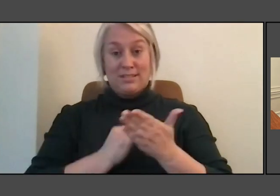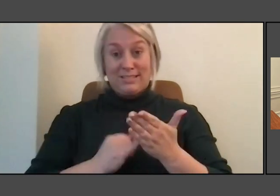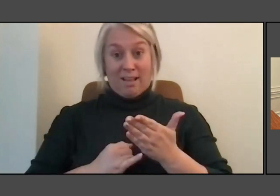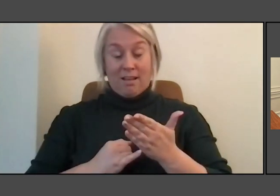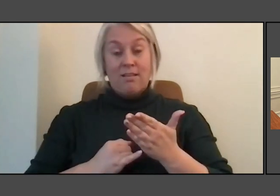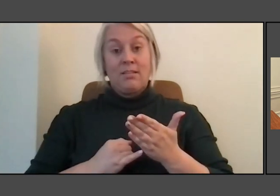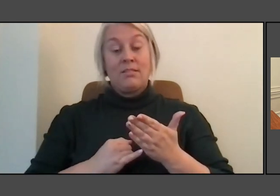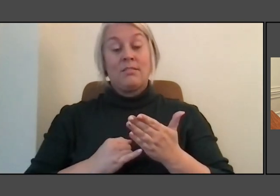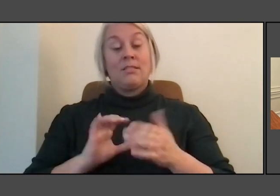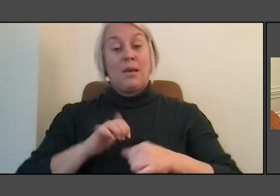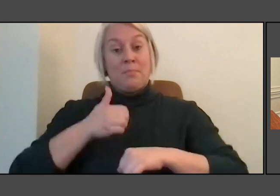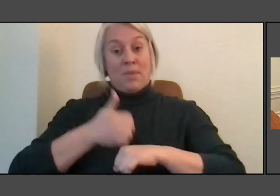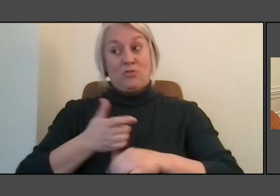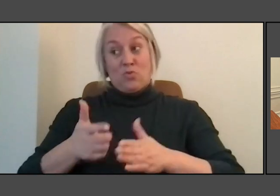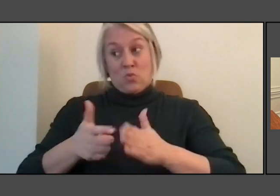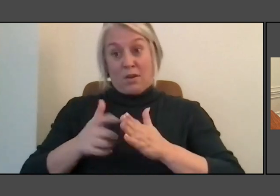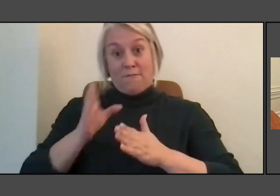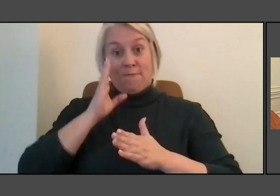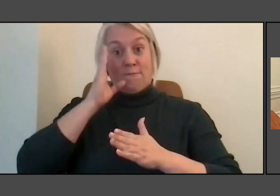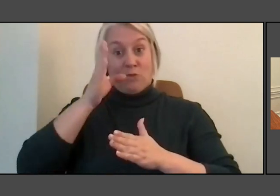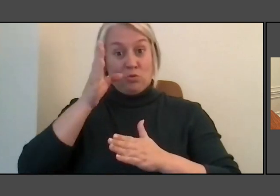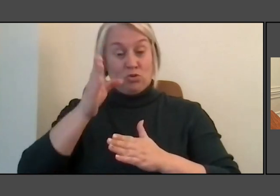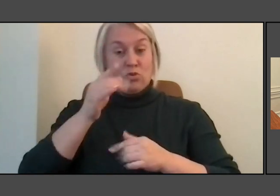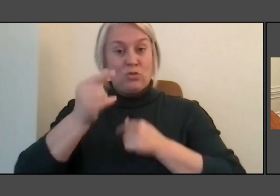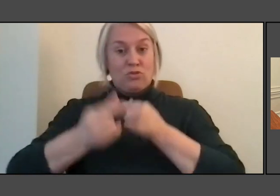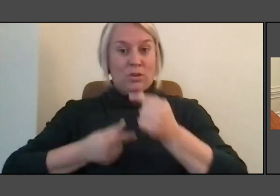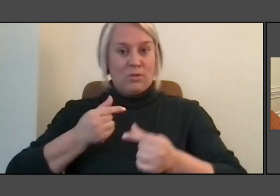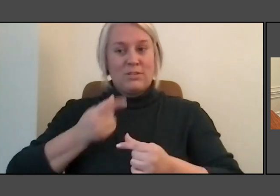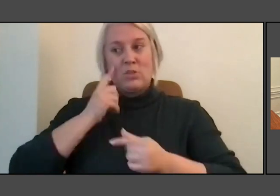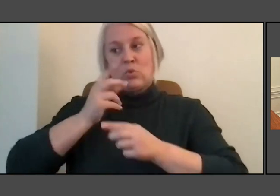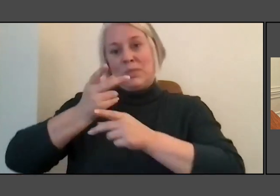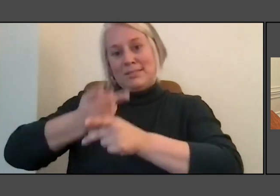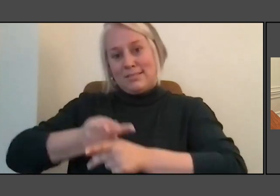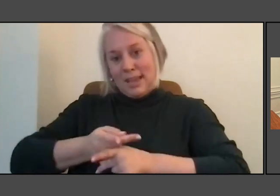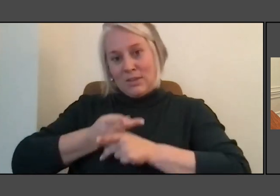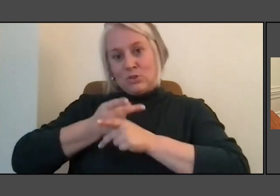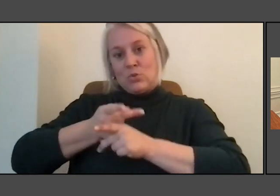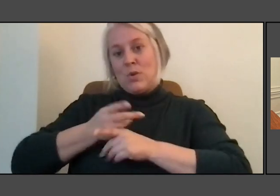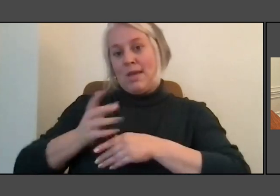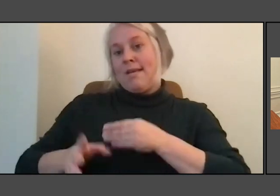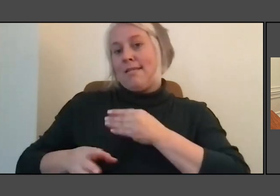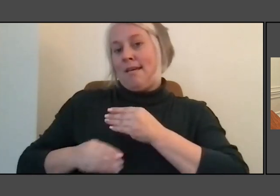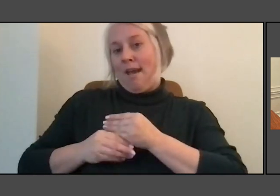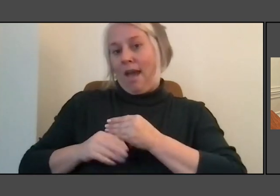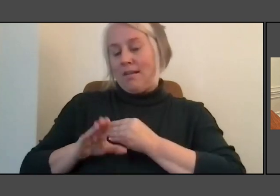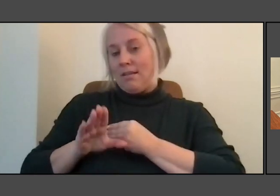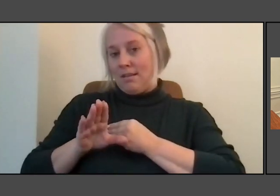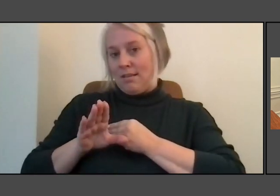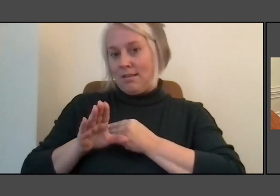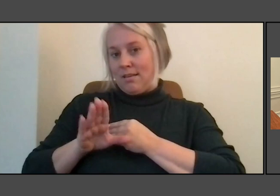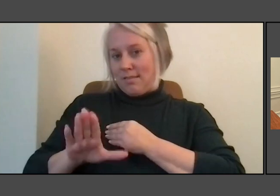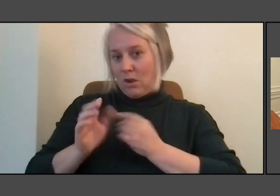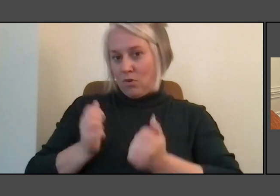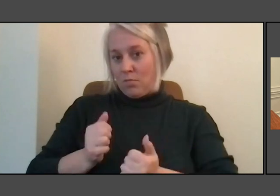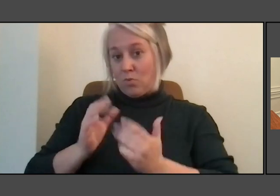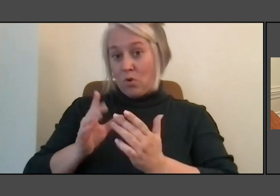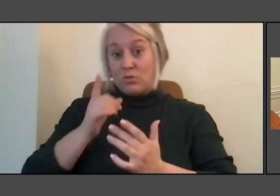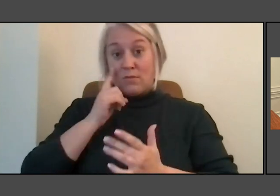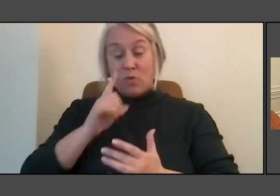to tend to add a generative approach to content and memory? I think so.